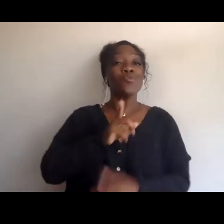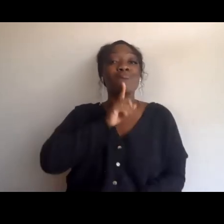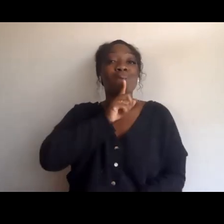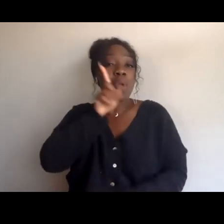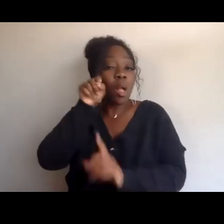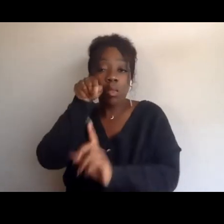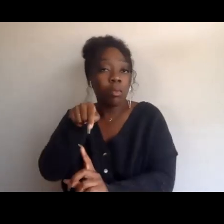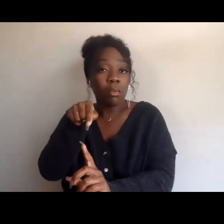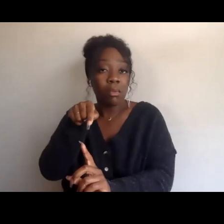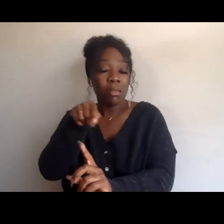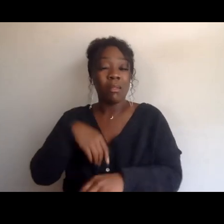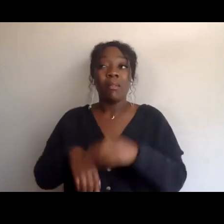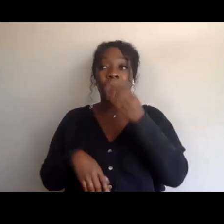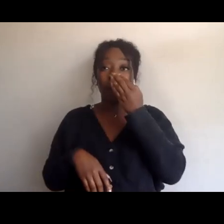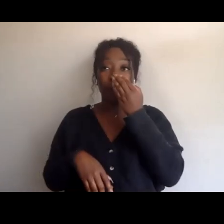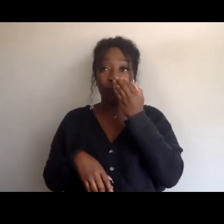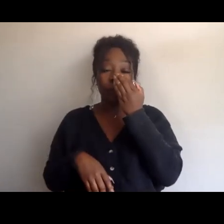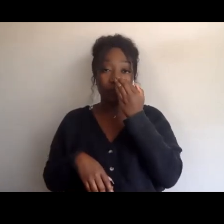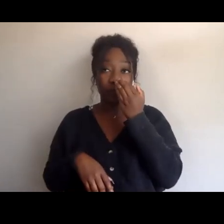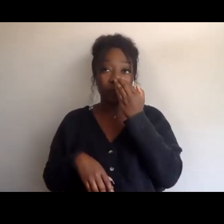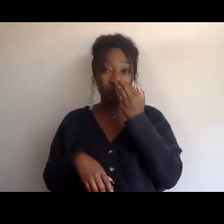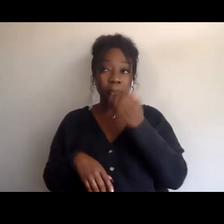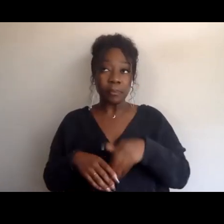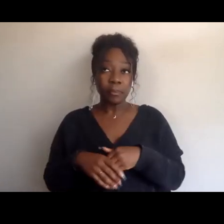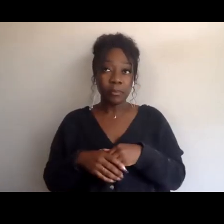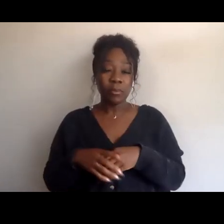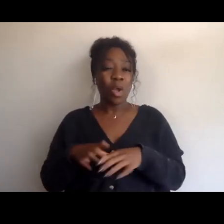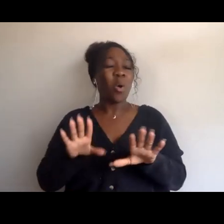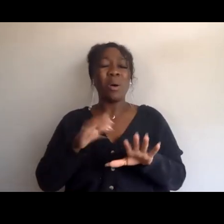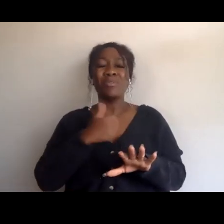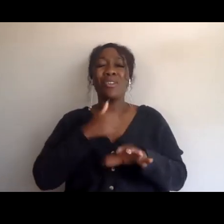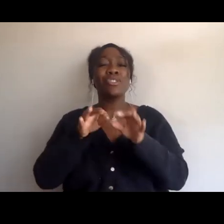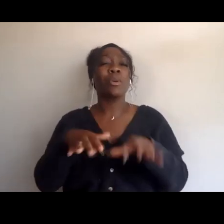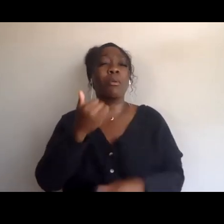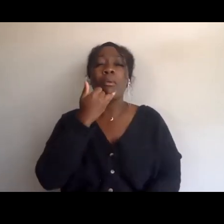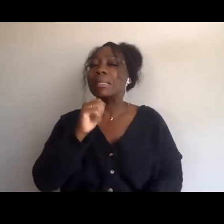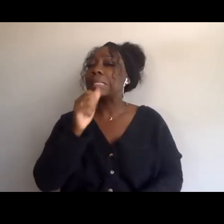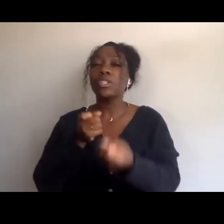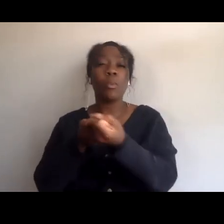but it's like, we need to be supporting BDS right now. It was something that was proposed